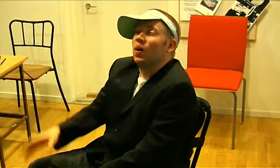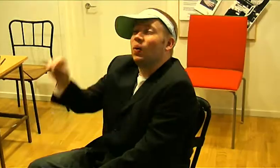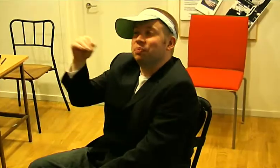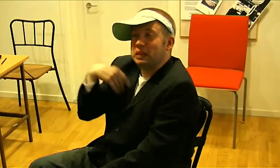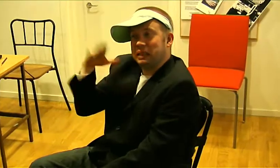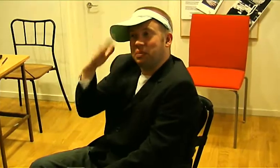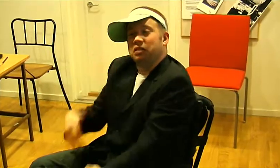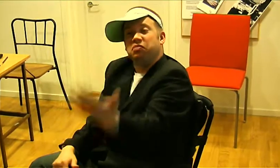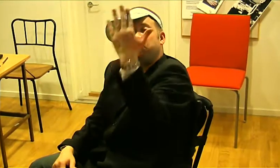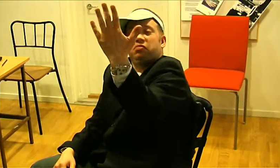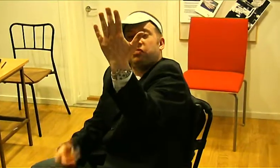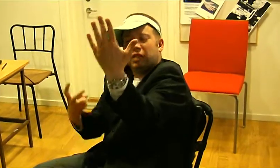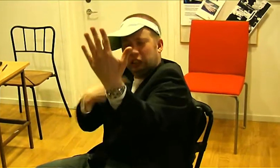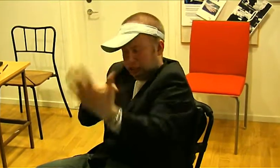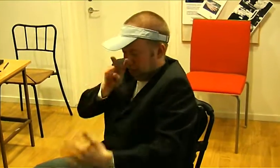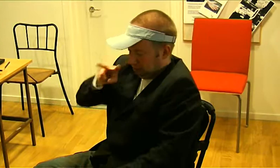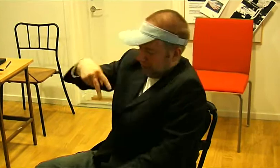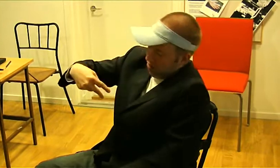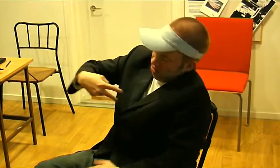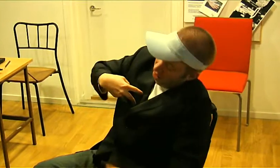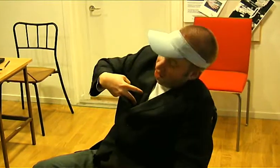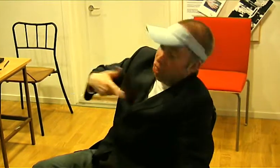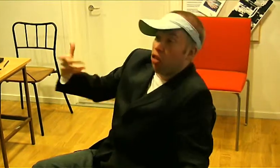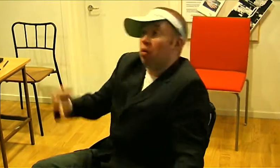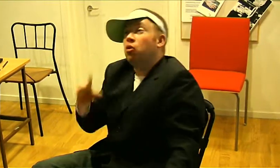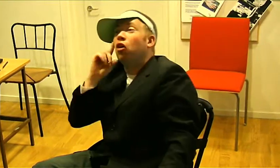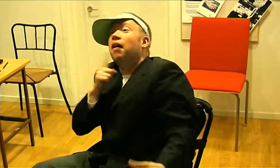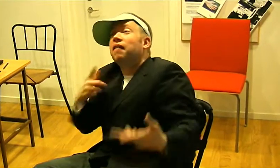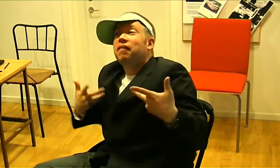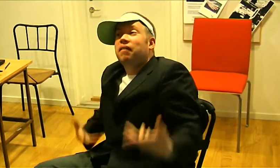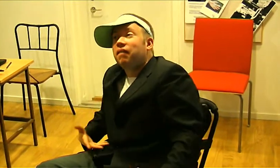I put myself in front of the mirror and tried to look at myself as deaf-